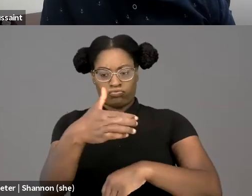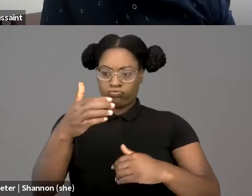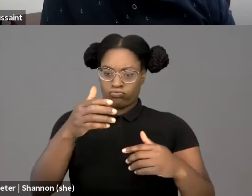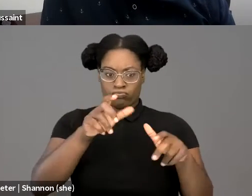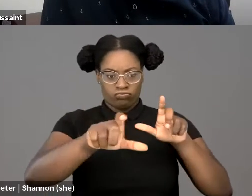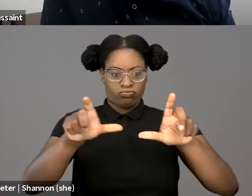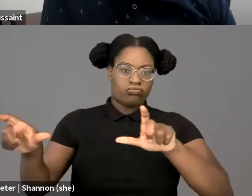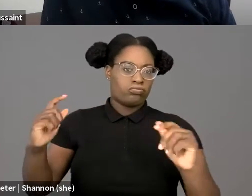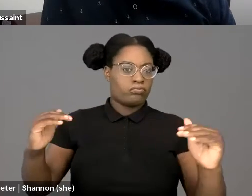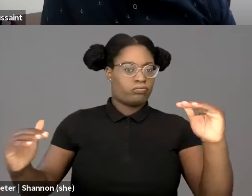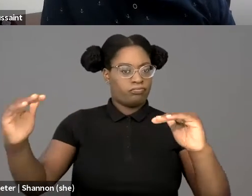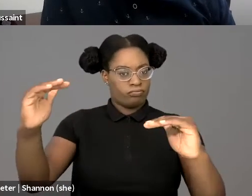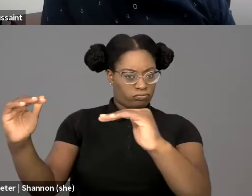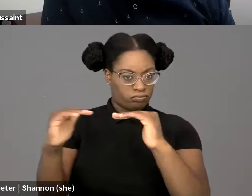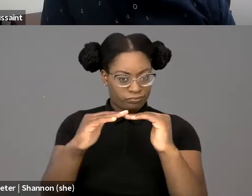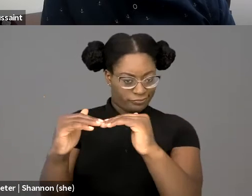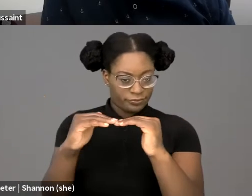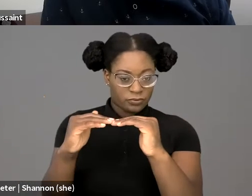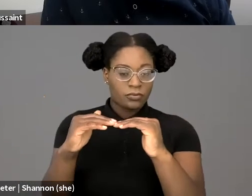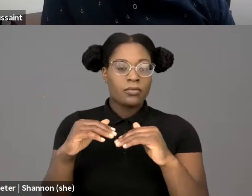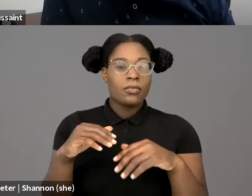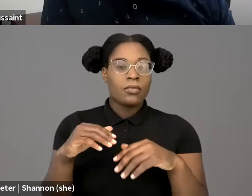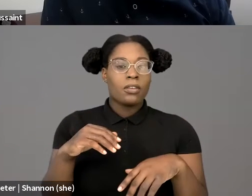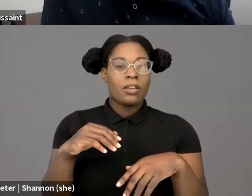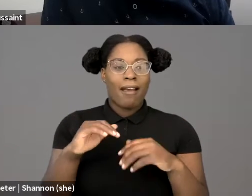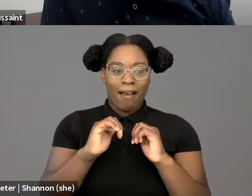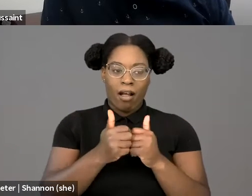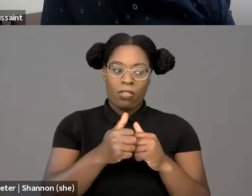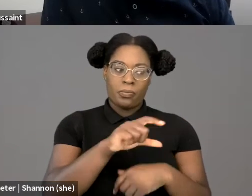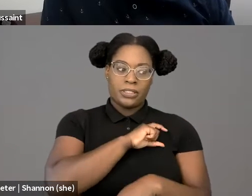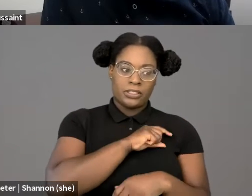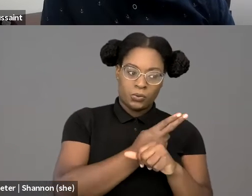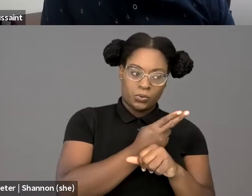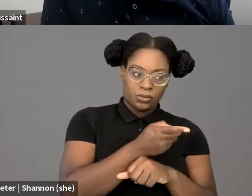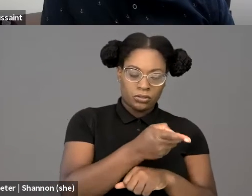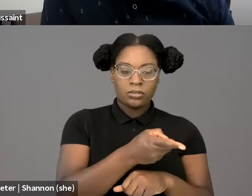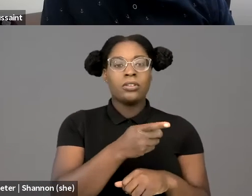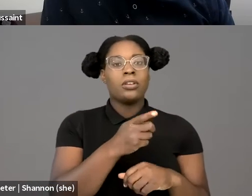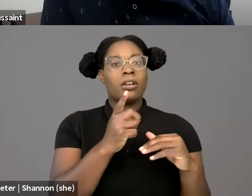and also, you know, useful when it's being used by other people.